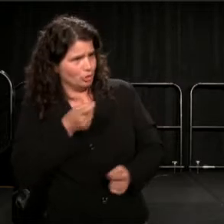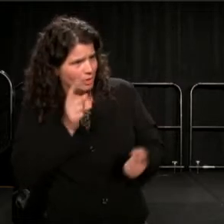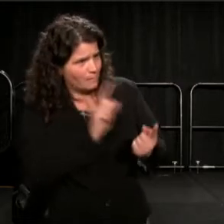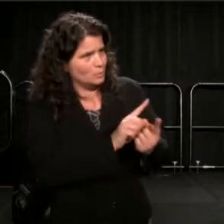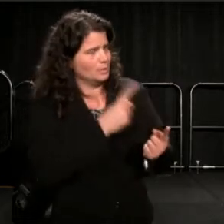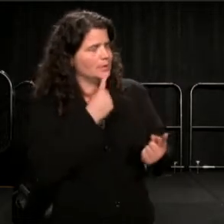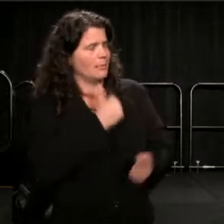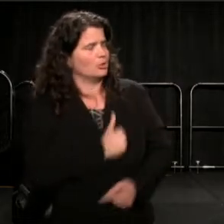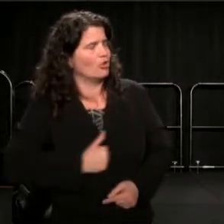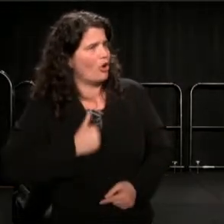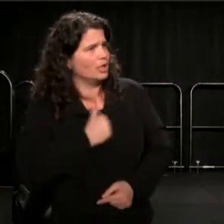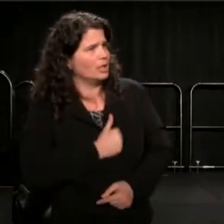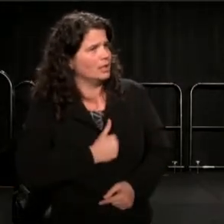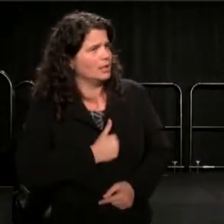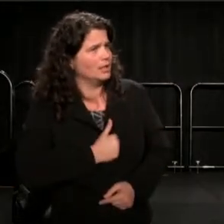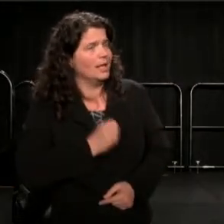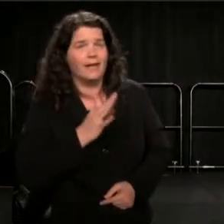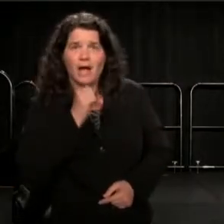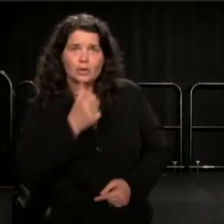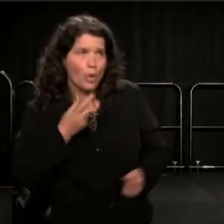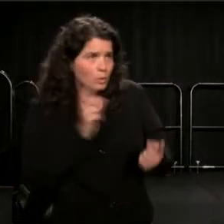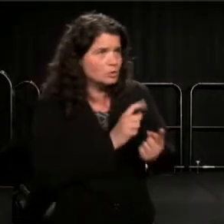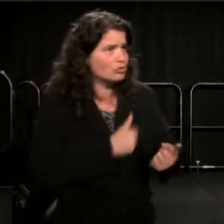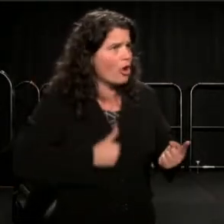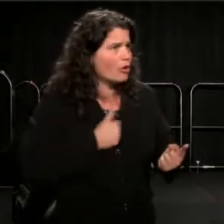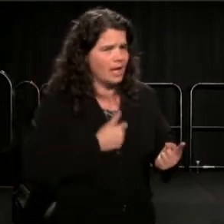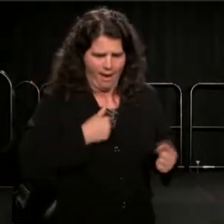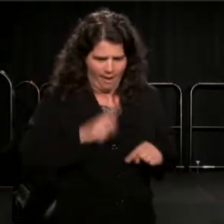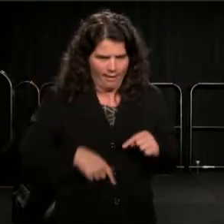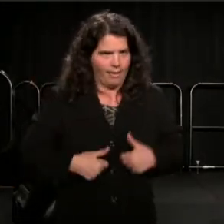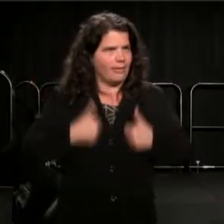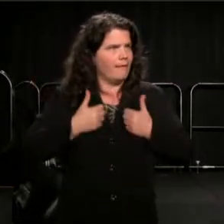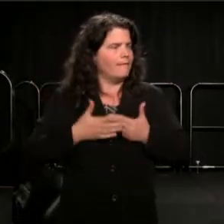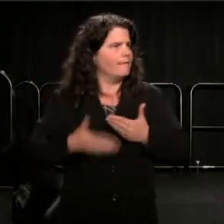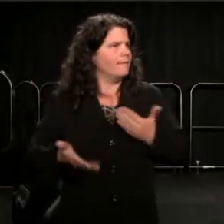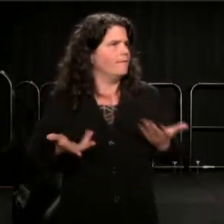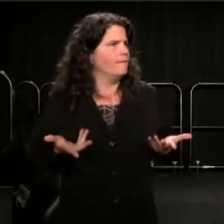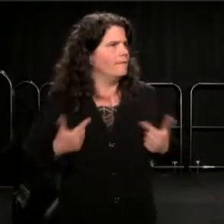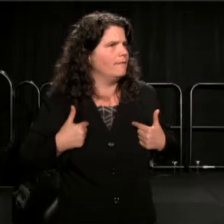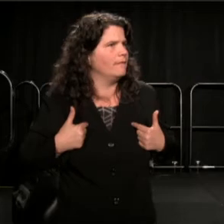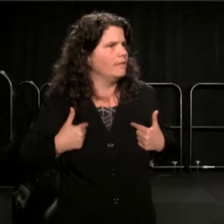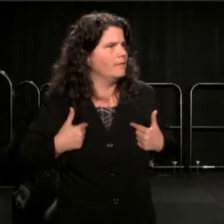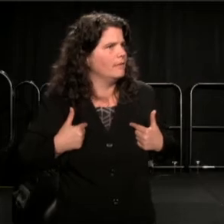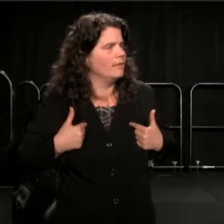And if I don't do that, I cannot live. If I've offended you, I have to come to you